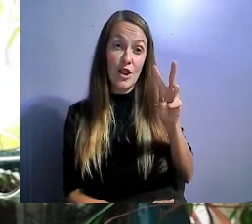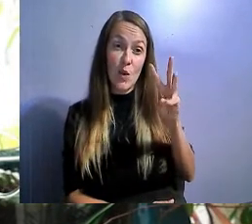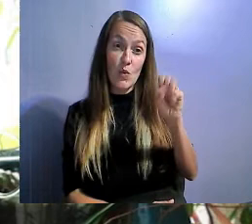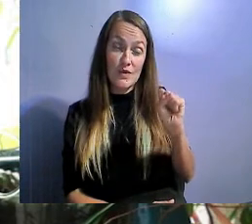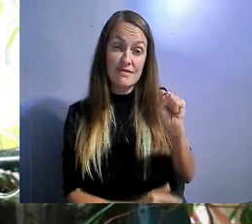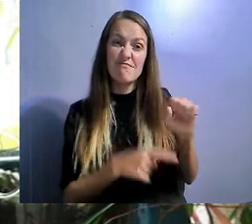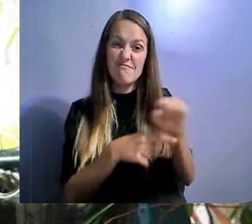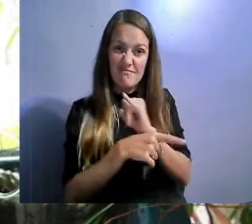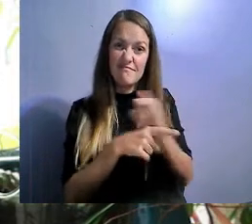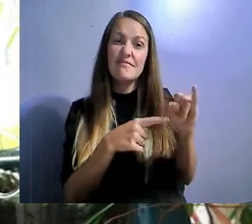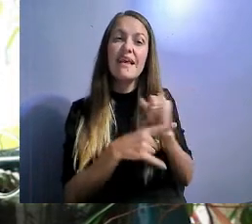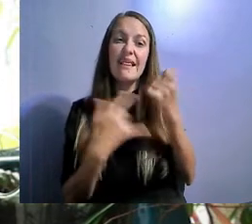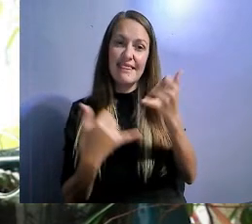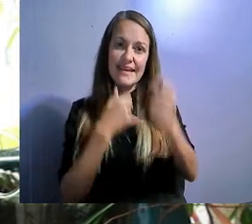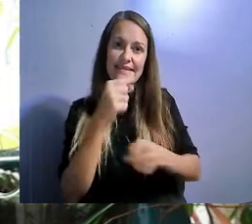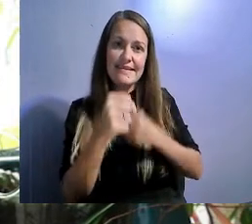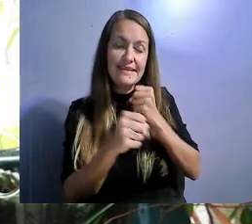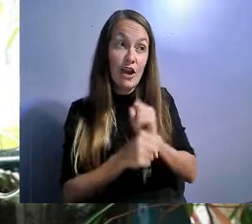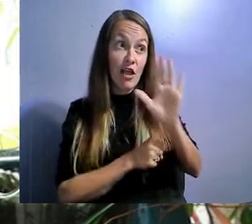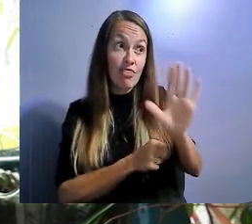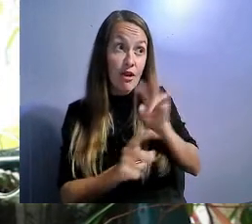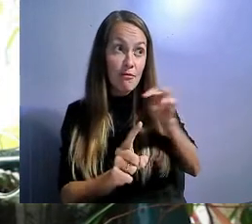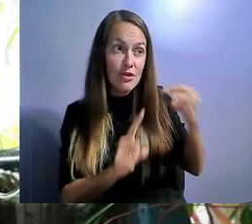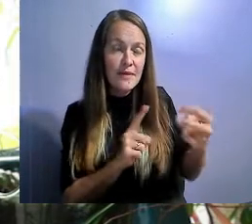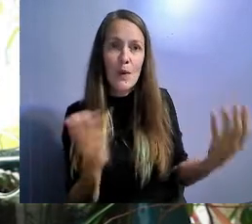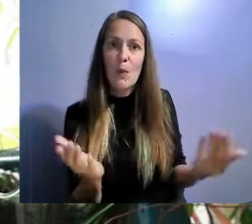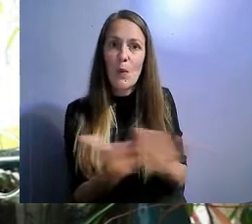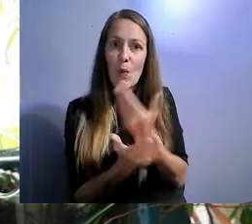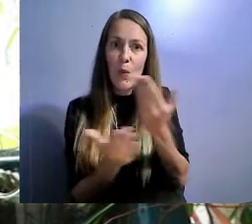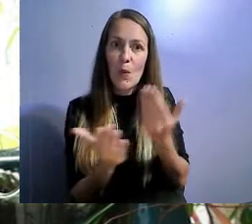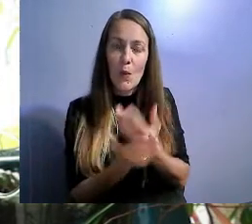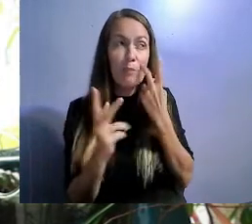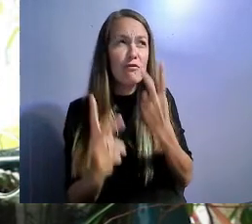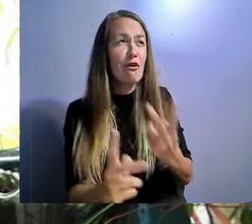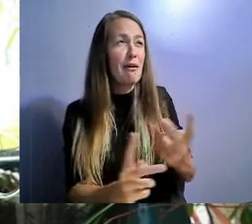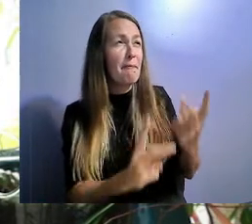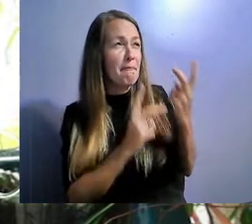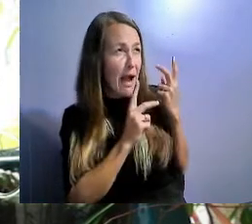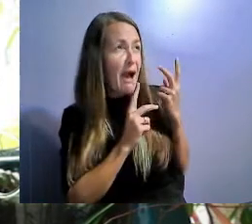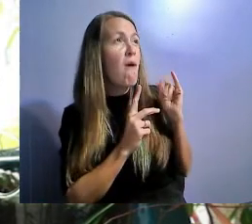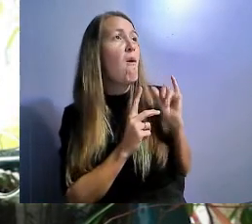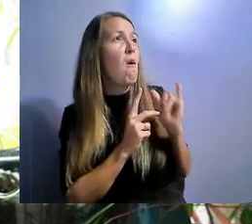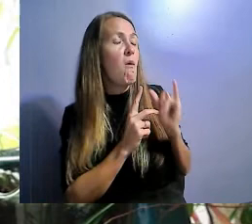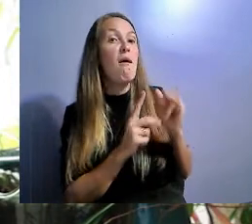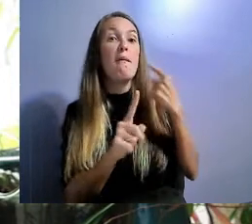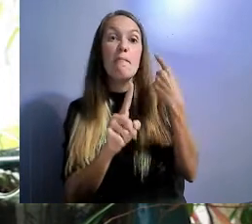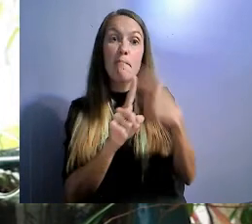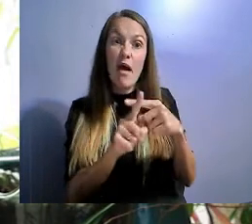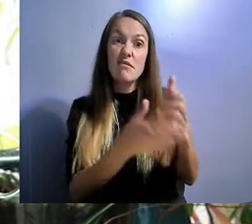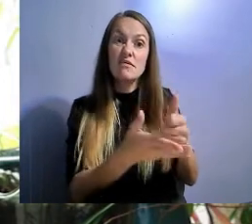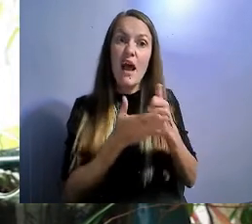have done as well as future work that we will be doing. They have helped us to design a strategic plan around developing